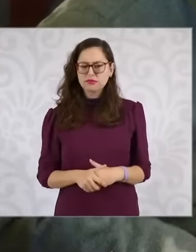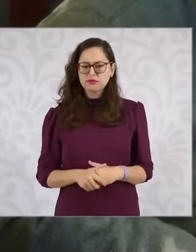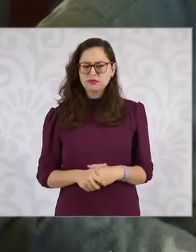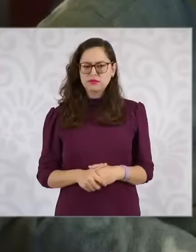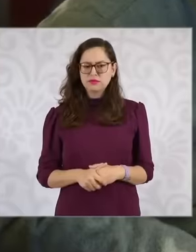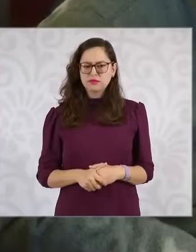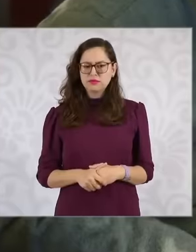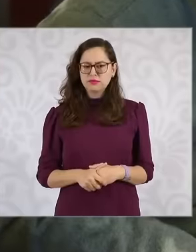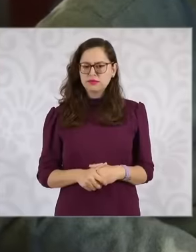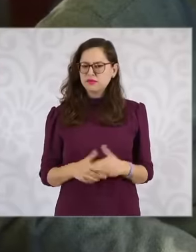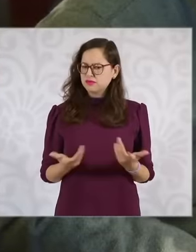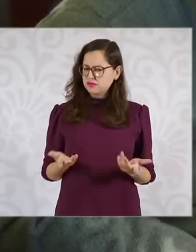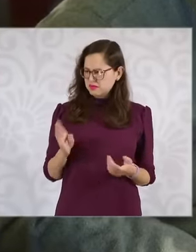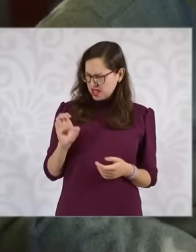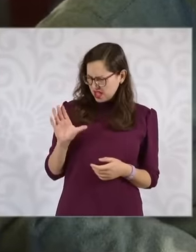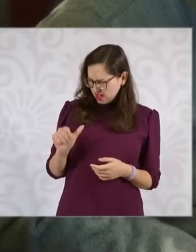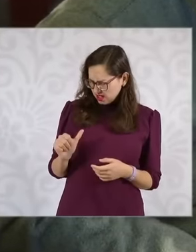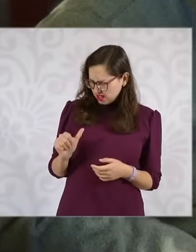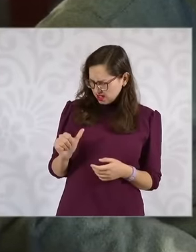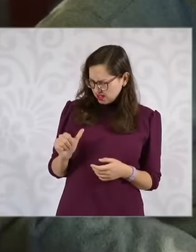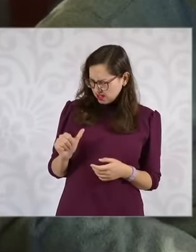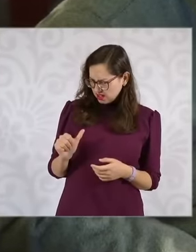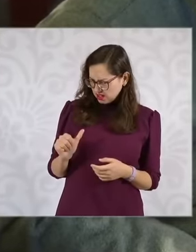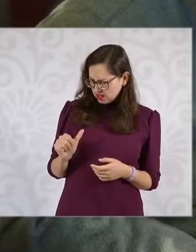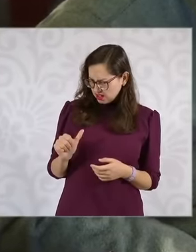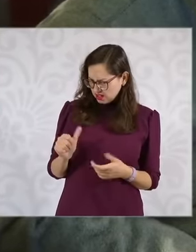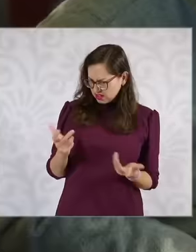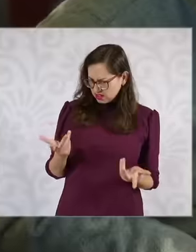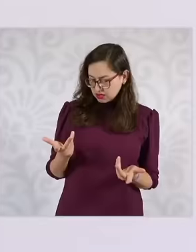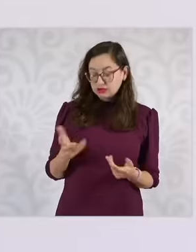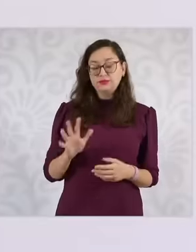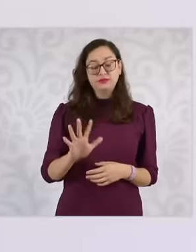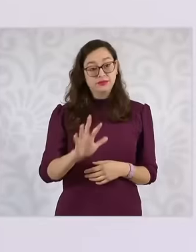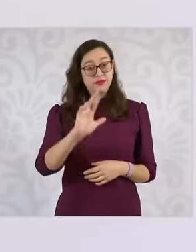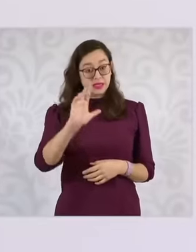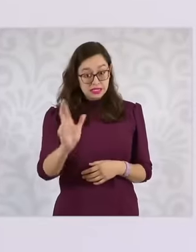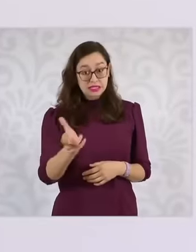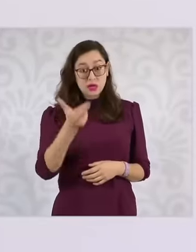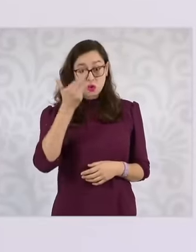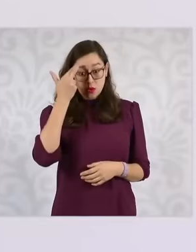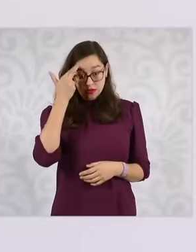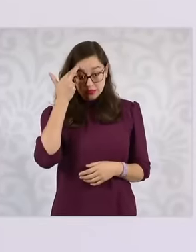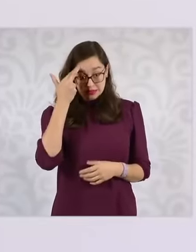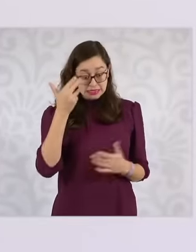support for people with disabilities, yes, it is already They have an answer: the age of 29 is true, until the